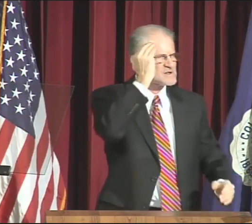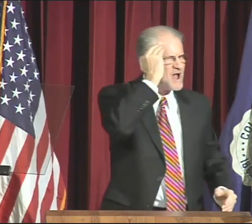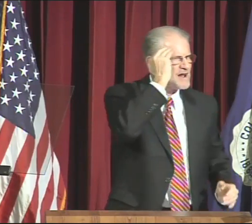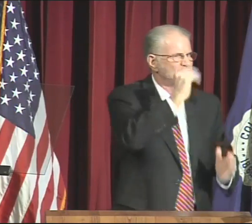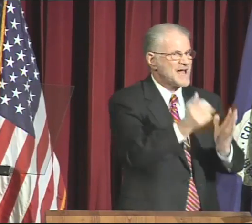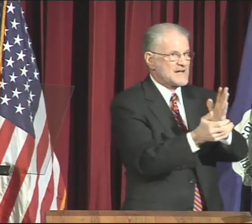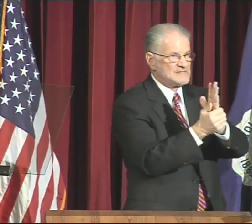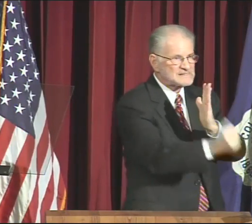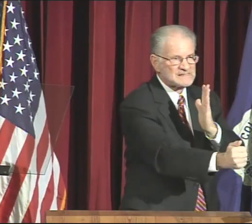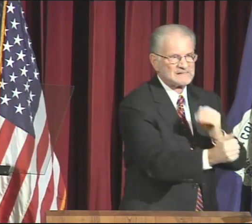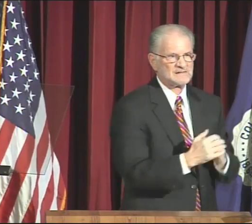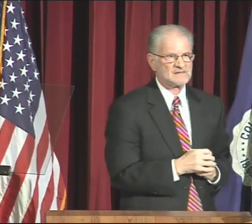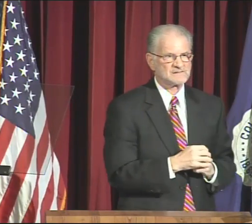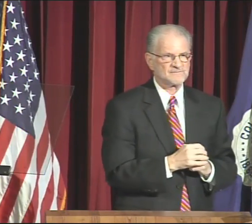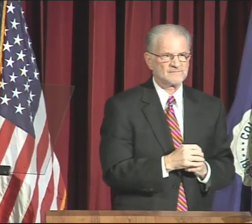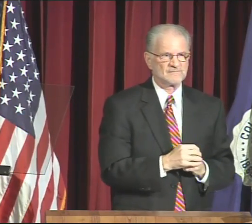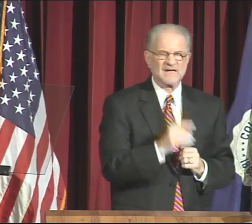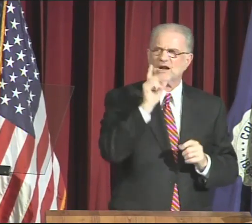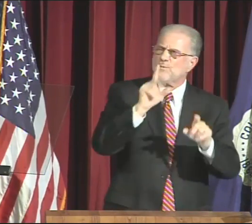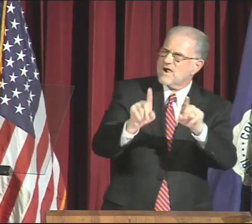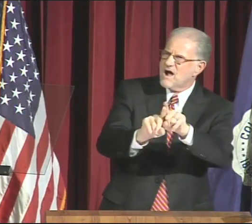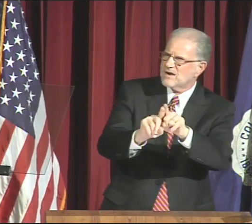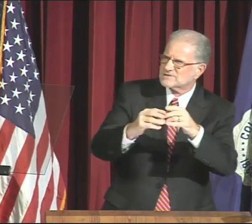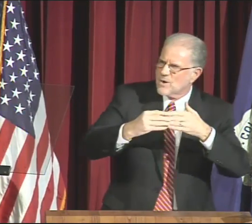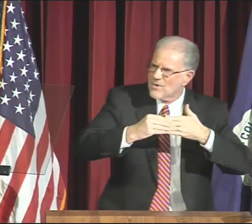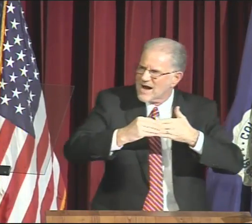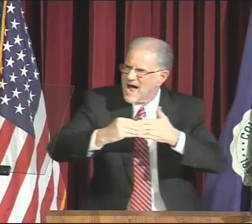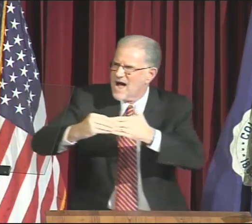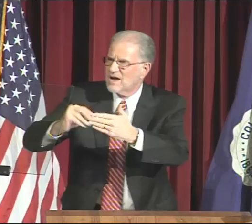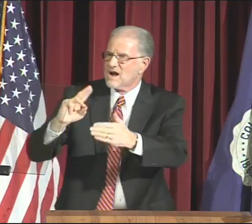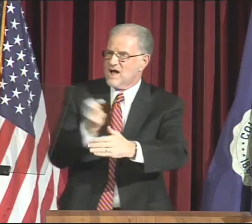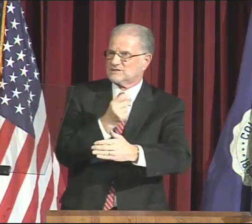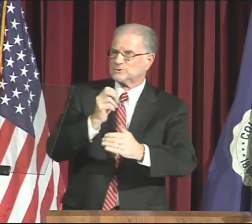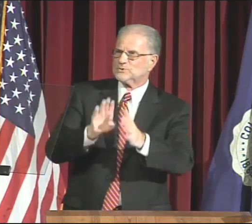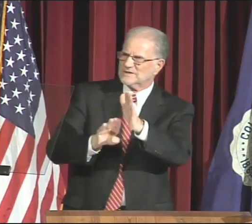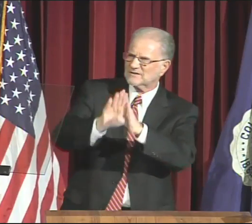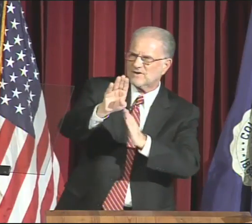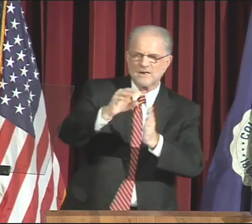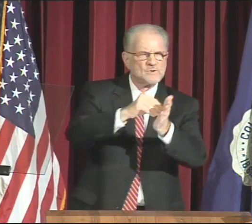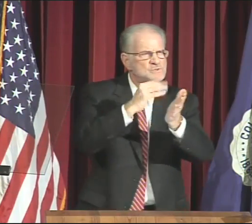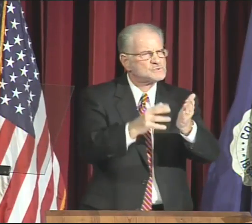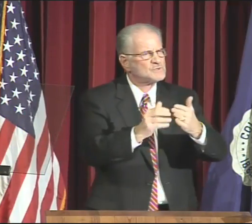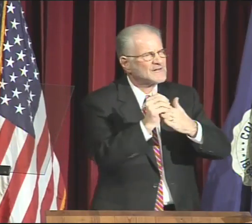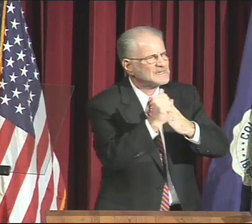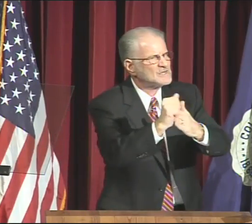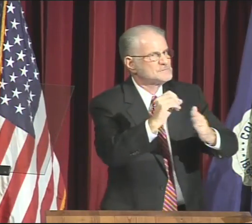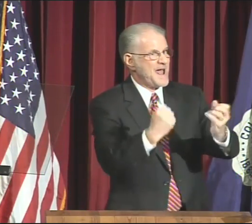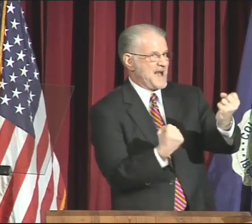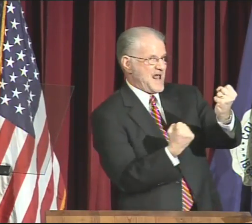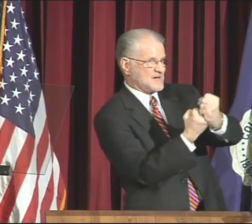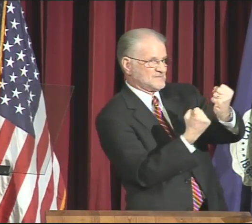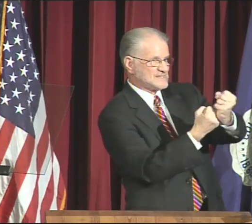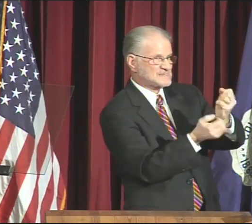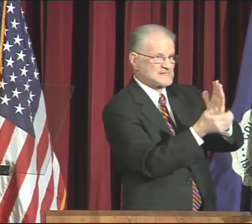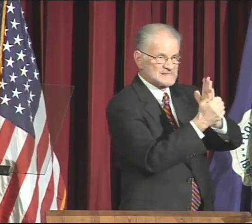students to develop their global knowledge and skills. It will also guide us to develop student leadership